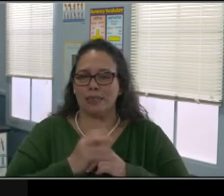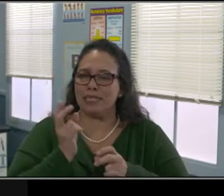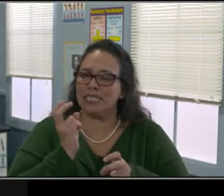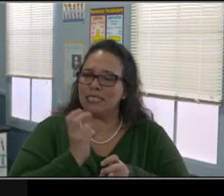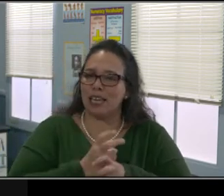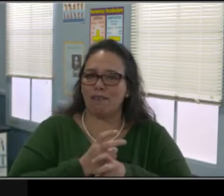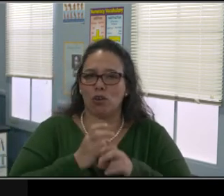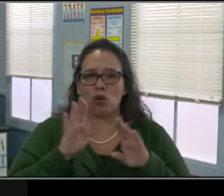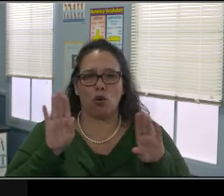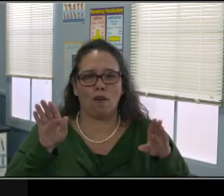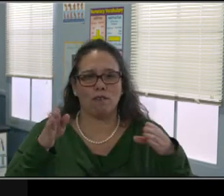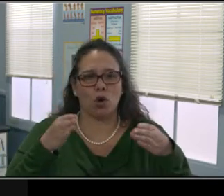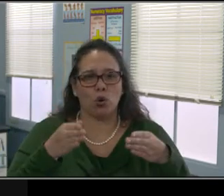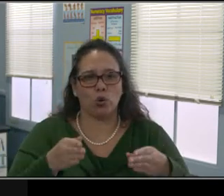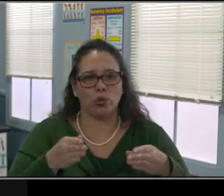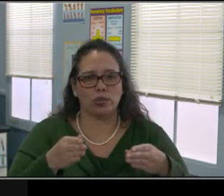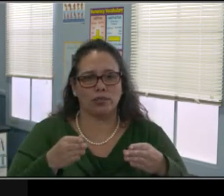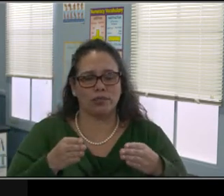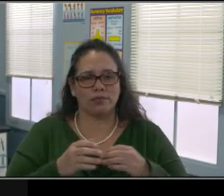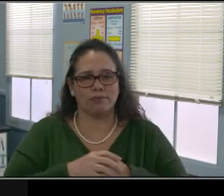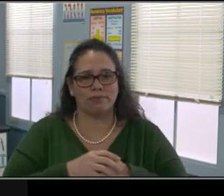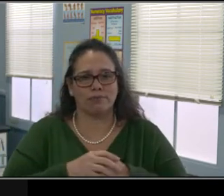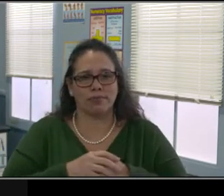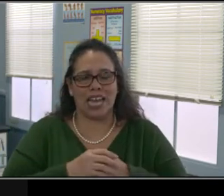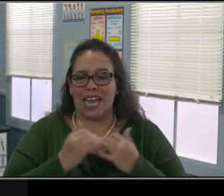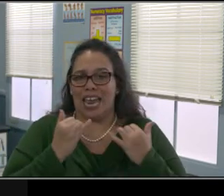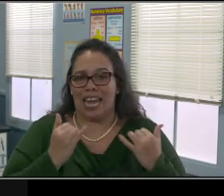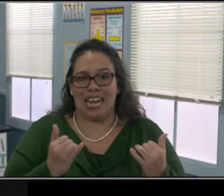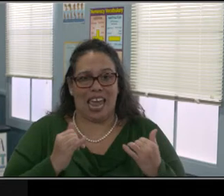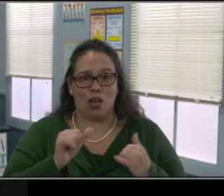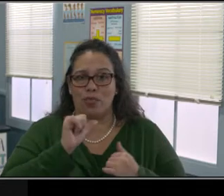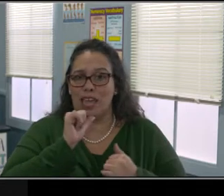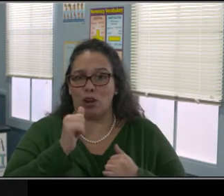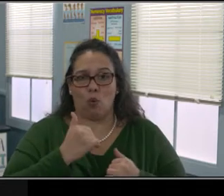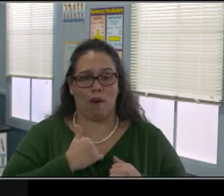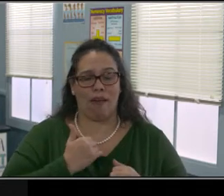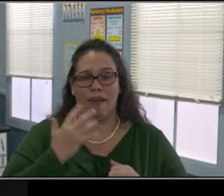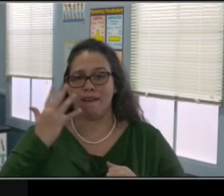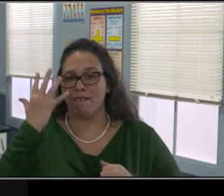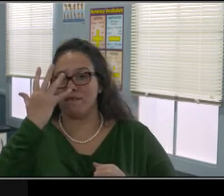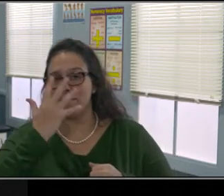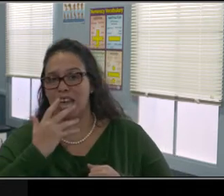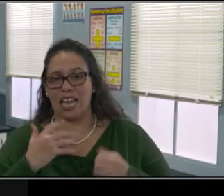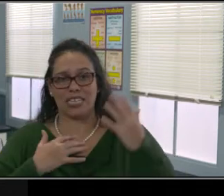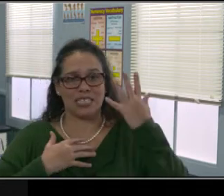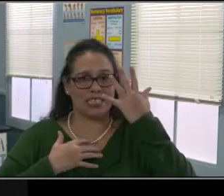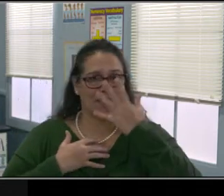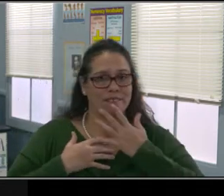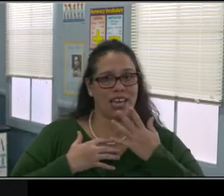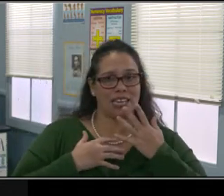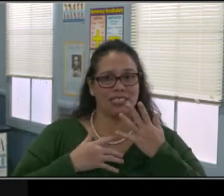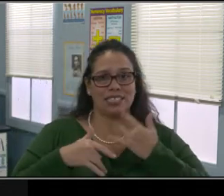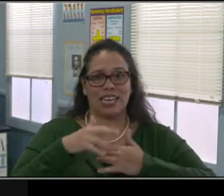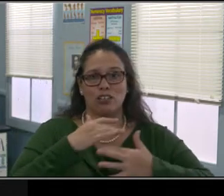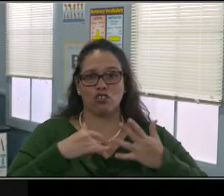So free topics that we need to really work on. Listening, managing your own anger